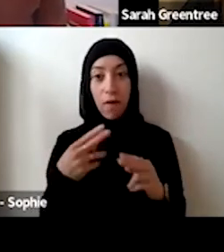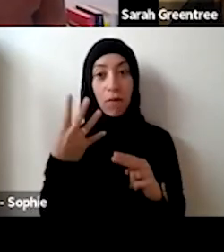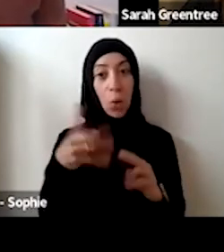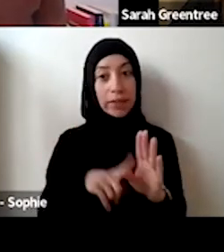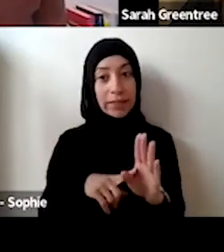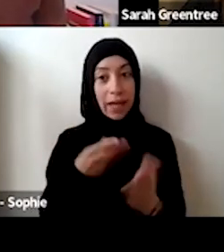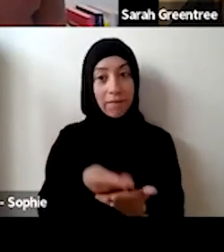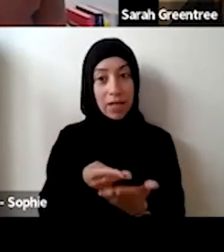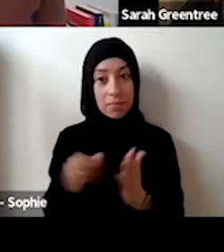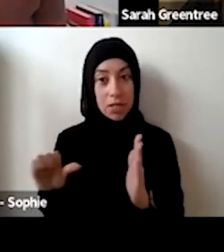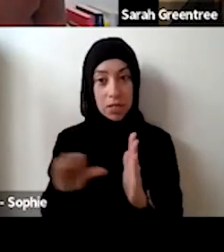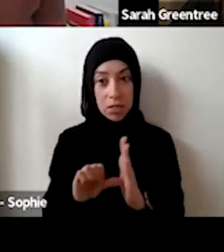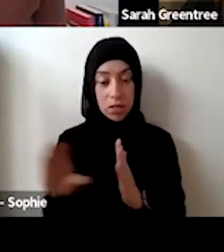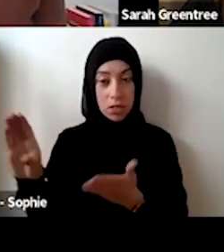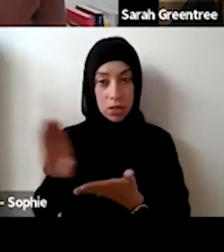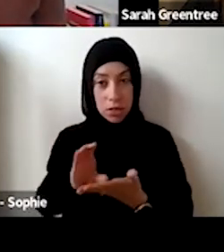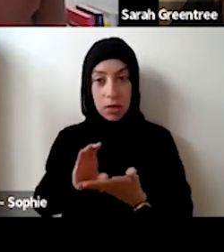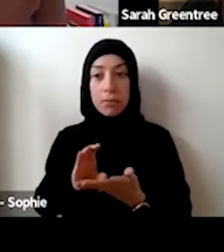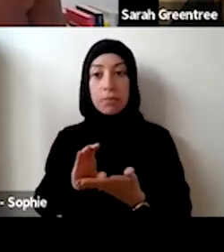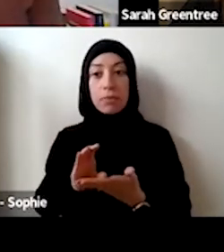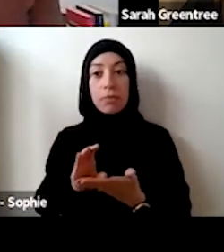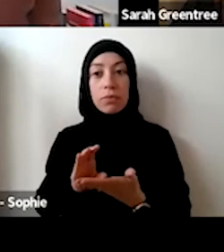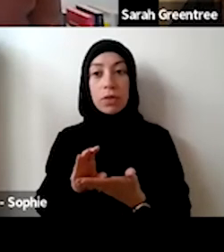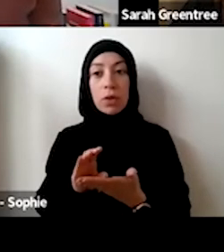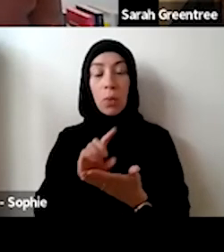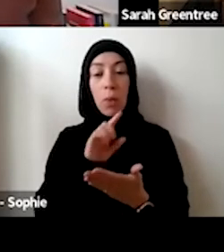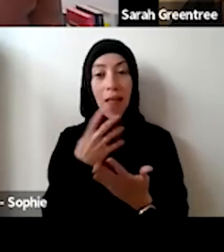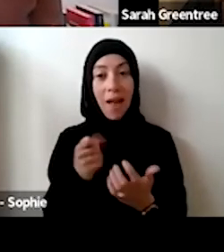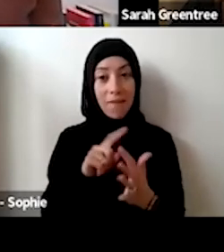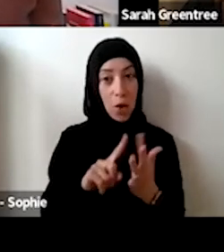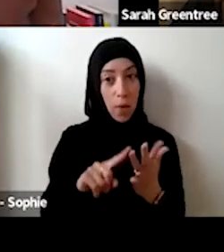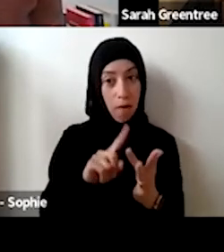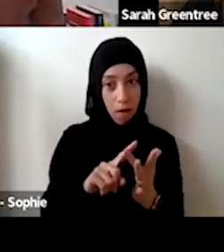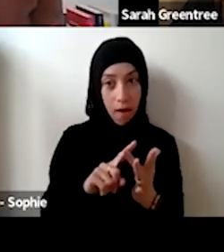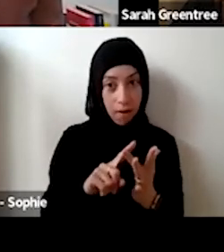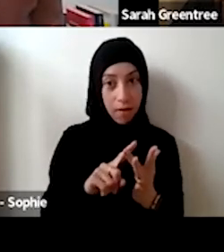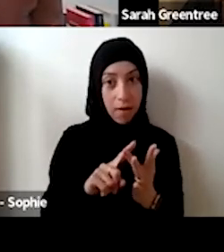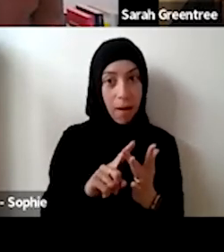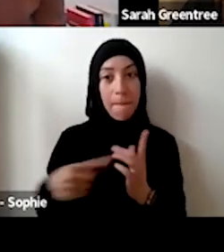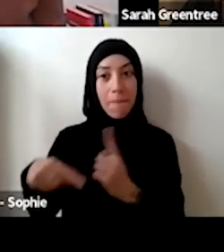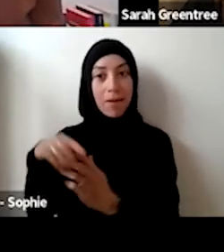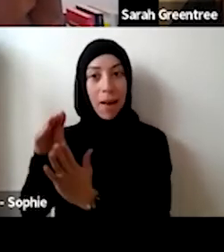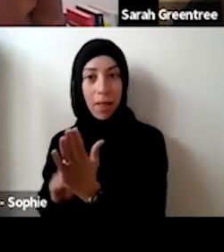have both expections of interest and applications. is to have both expressions of interest and applications reviewed by industry advisers